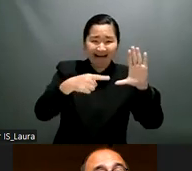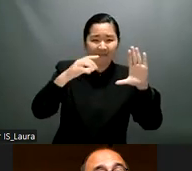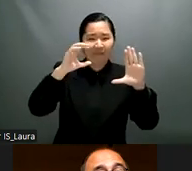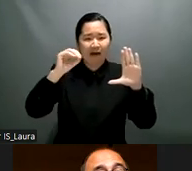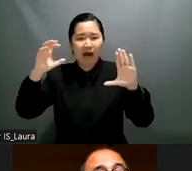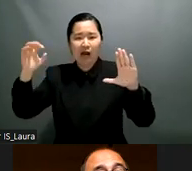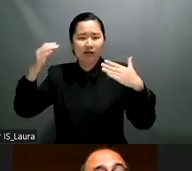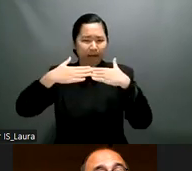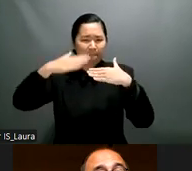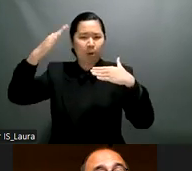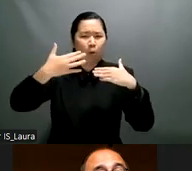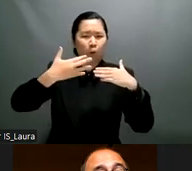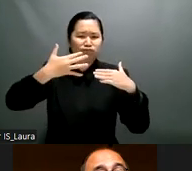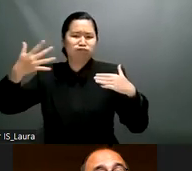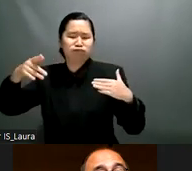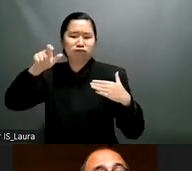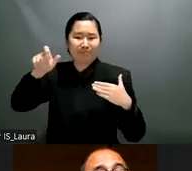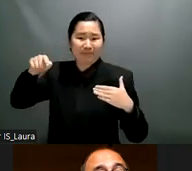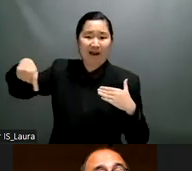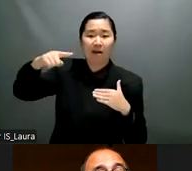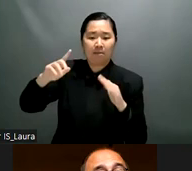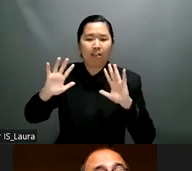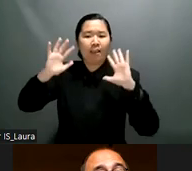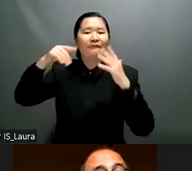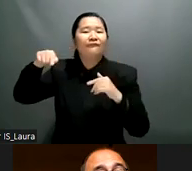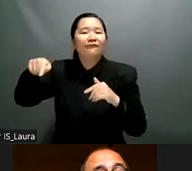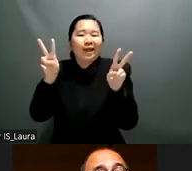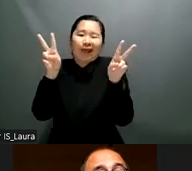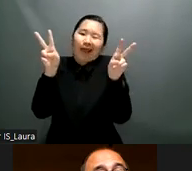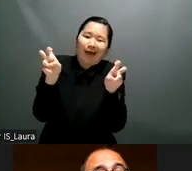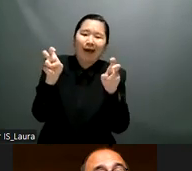to dispose or confining family members or abundant people who have psychosocial disabilities